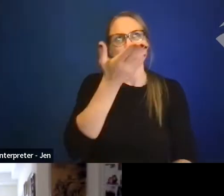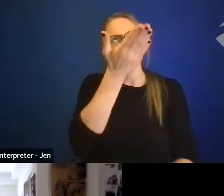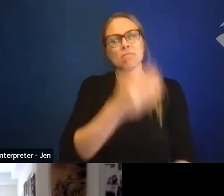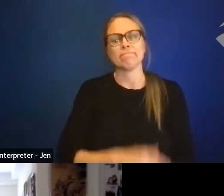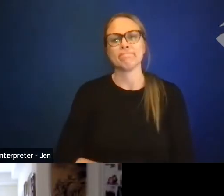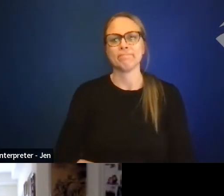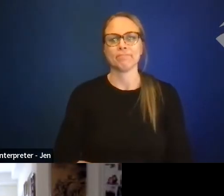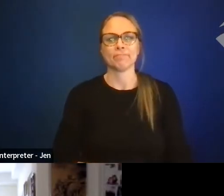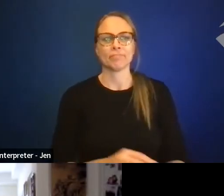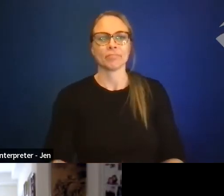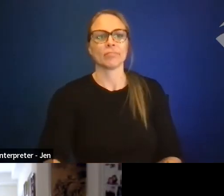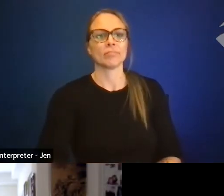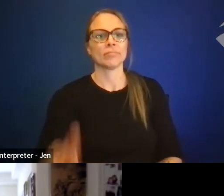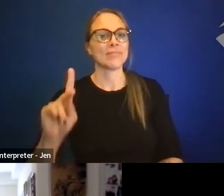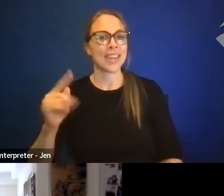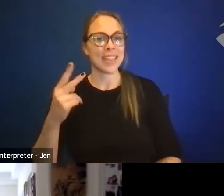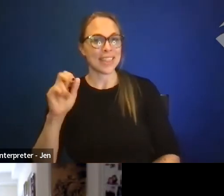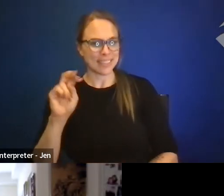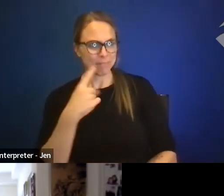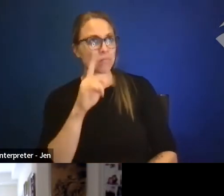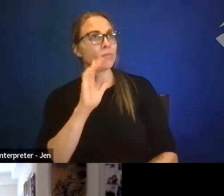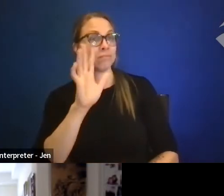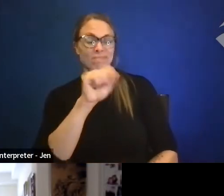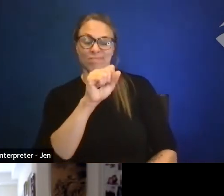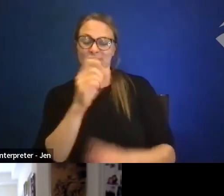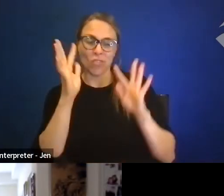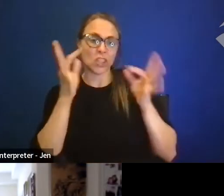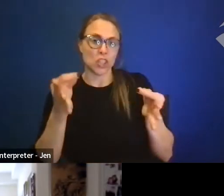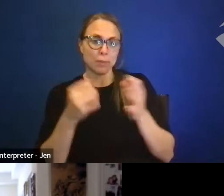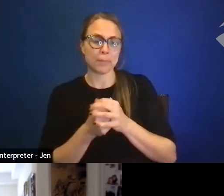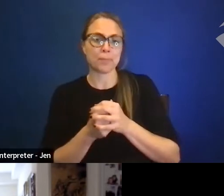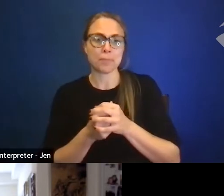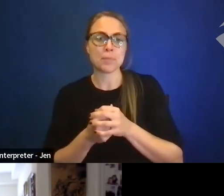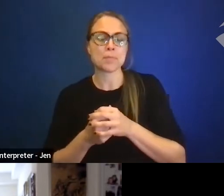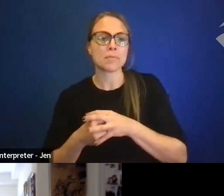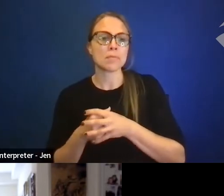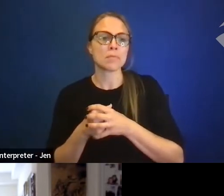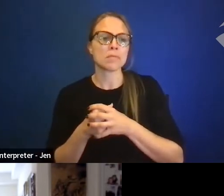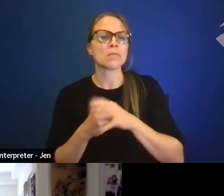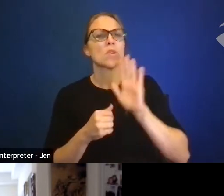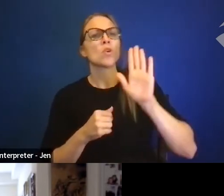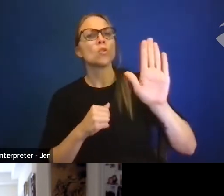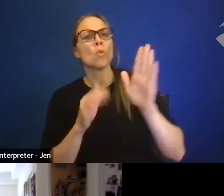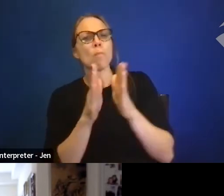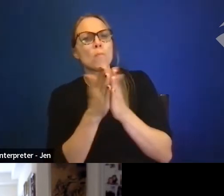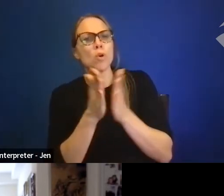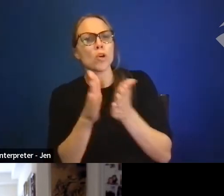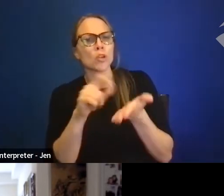For sure, and so you had talked in the book and you know, you've alluded to this,